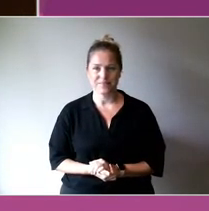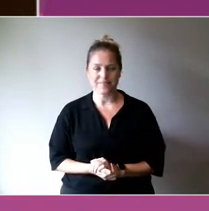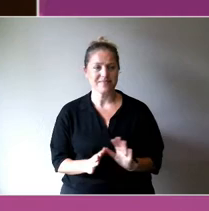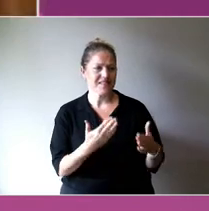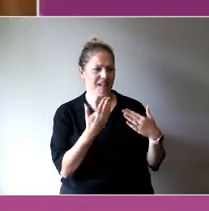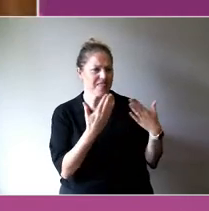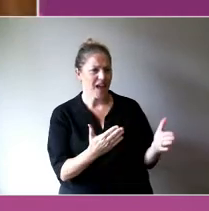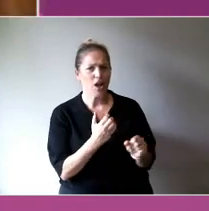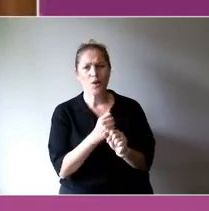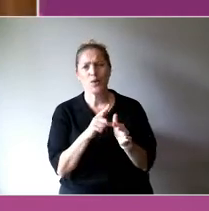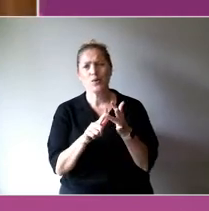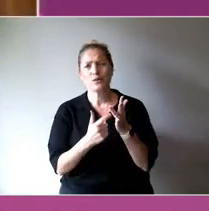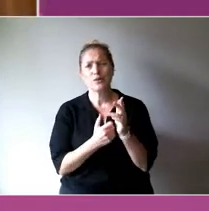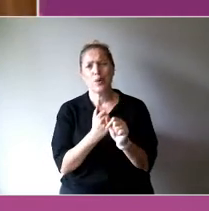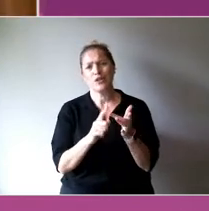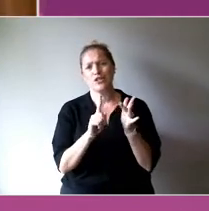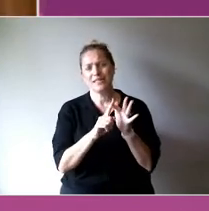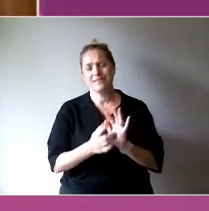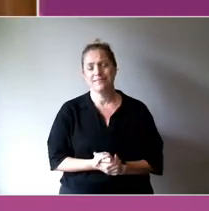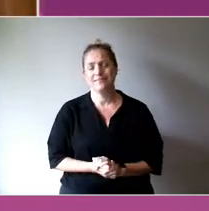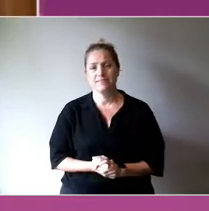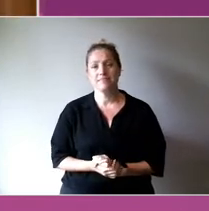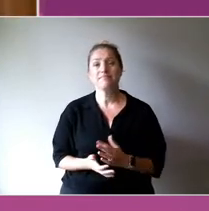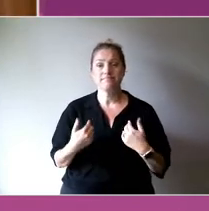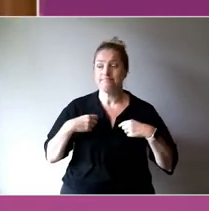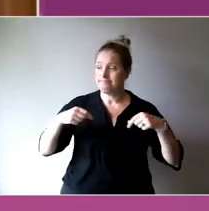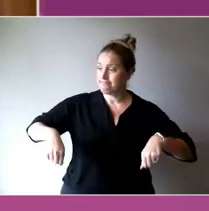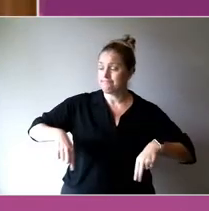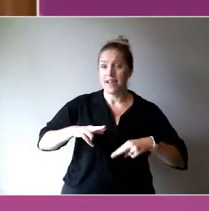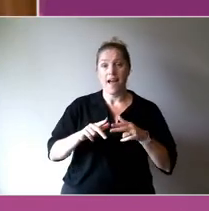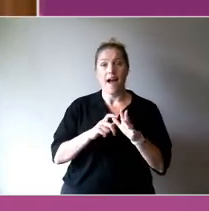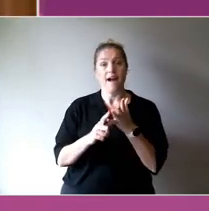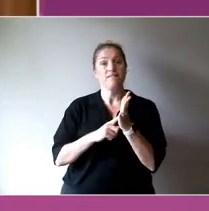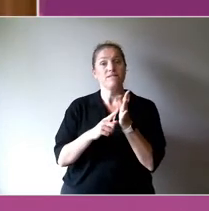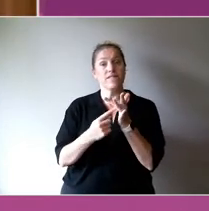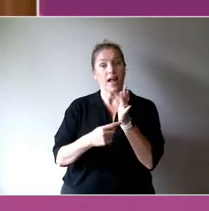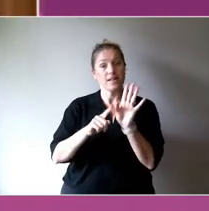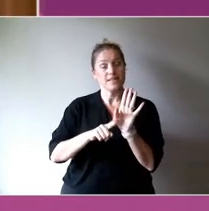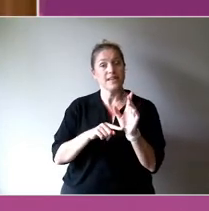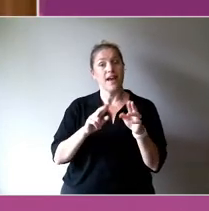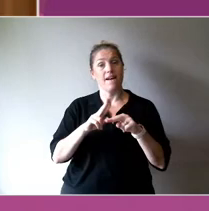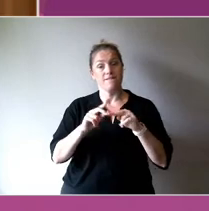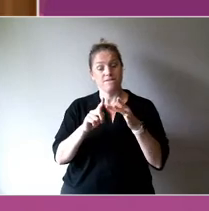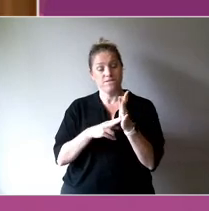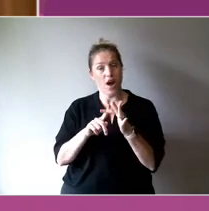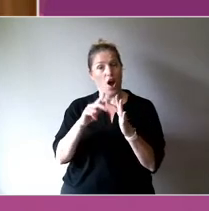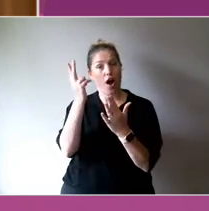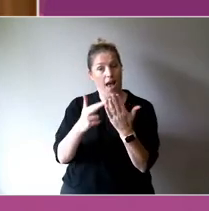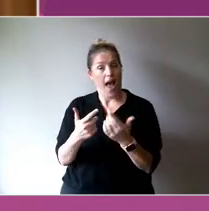The Faculty of Fine Arts and Music is home to the Victorian college of the arts and the